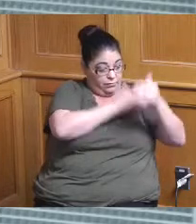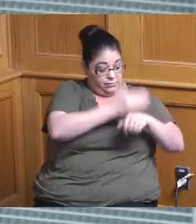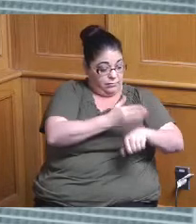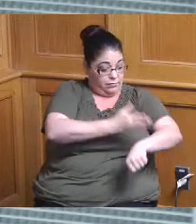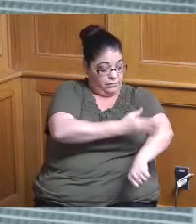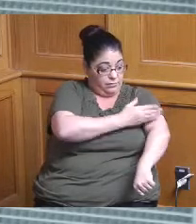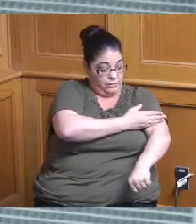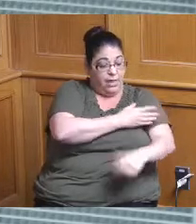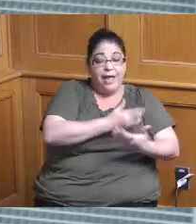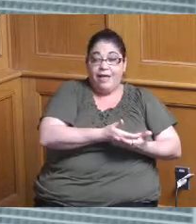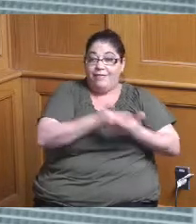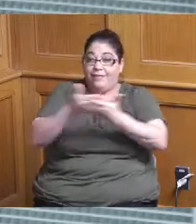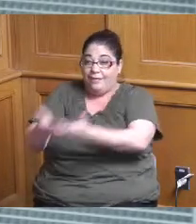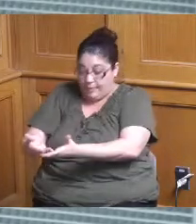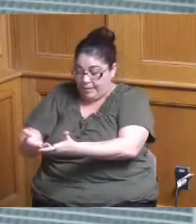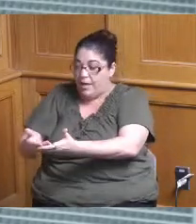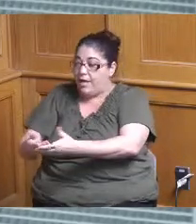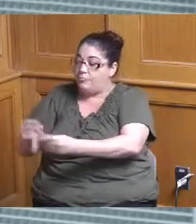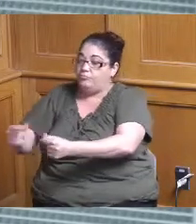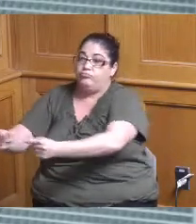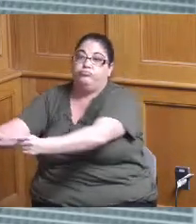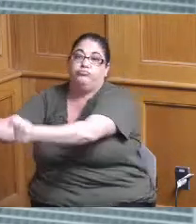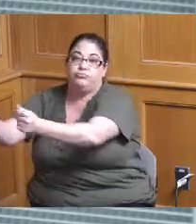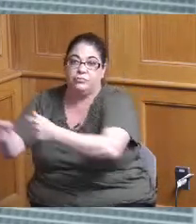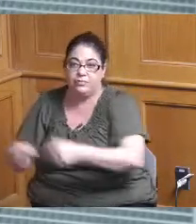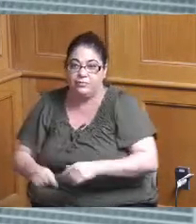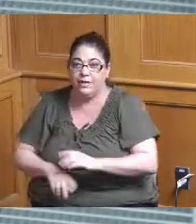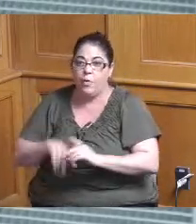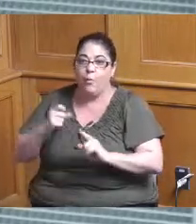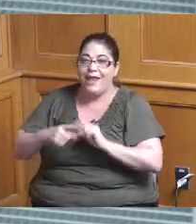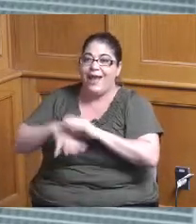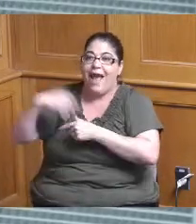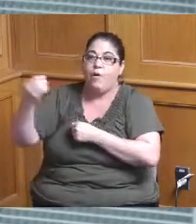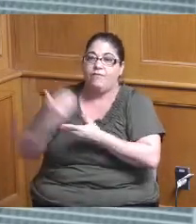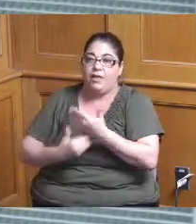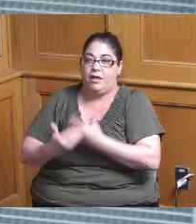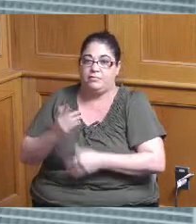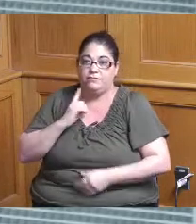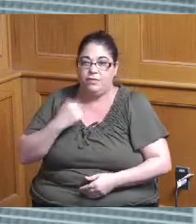will help you know then when it's kind of out of our hands so I'm really just talking it's